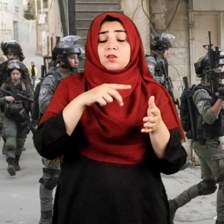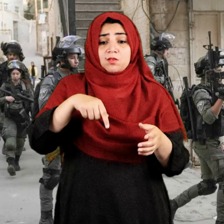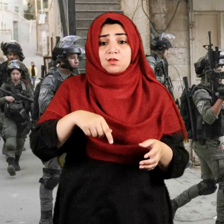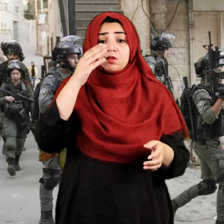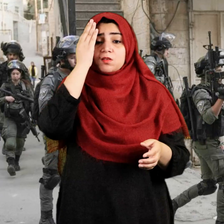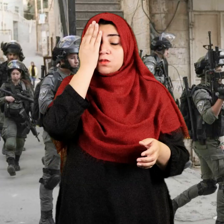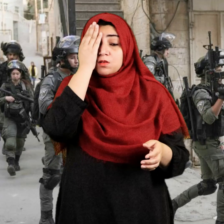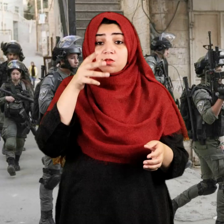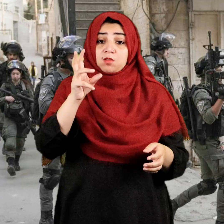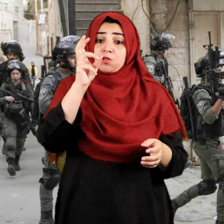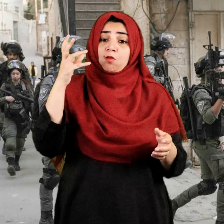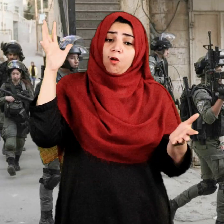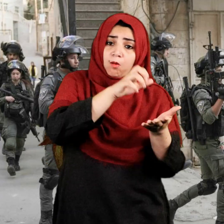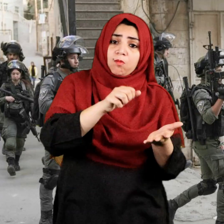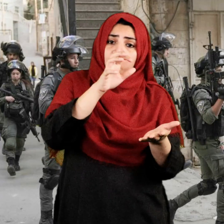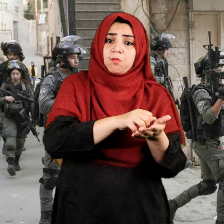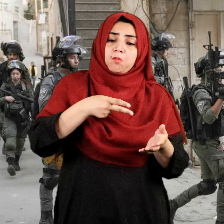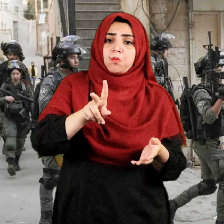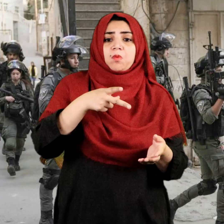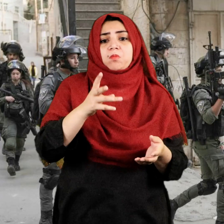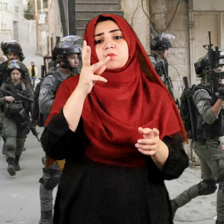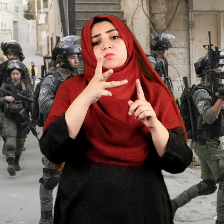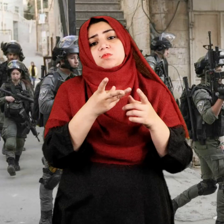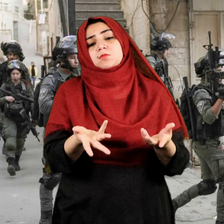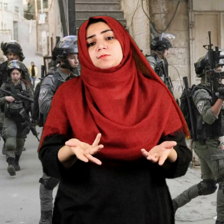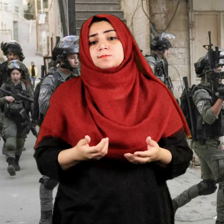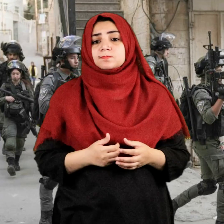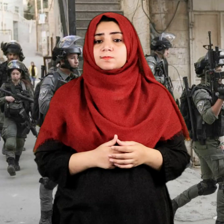It is the third attack of Israeli forces on Syria this year.